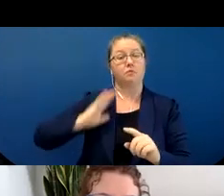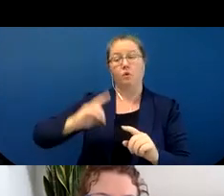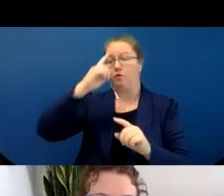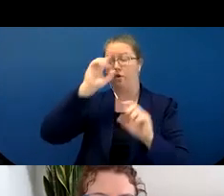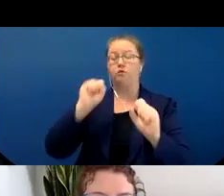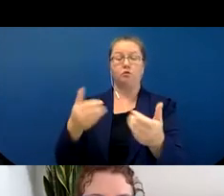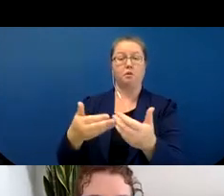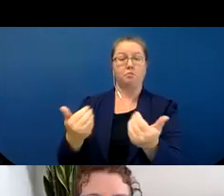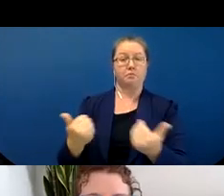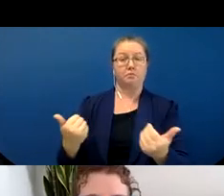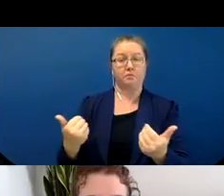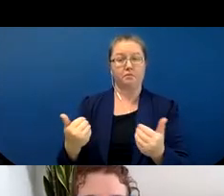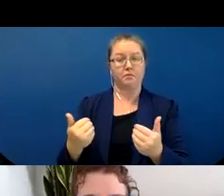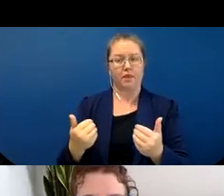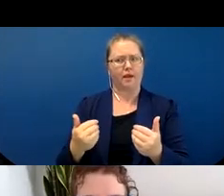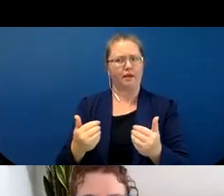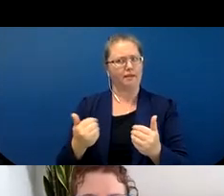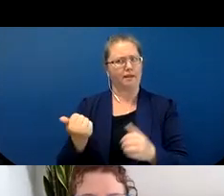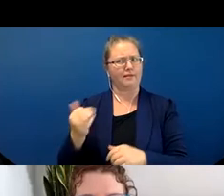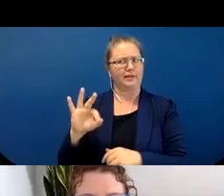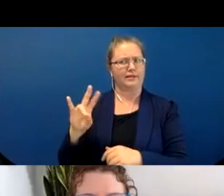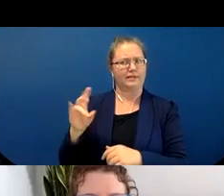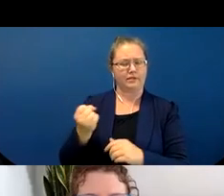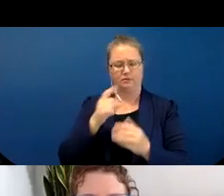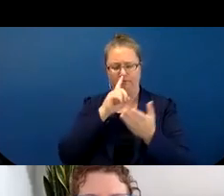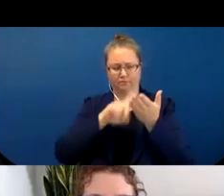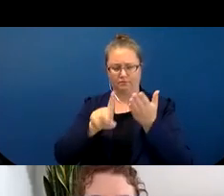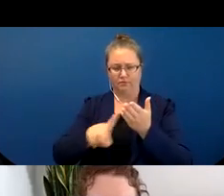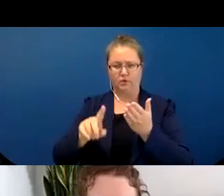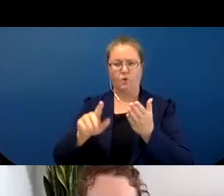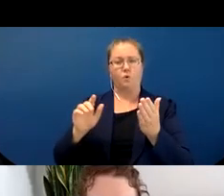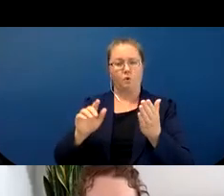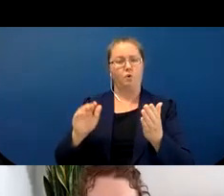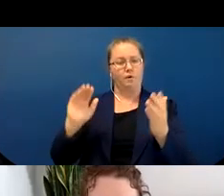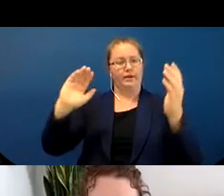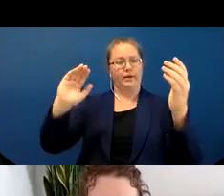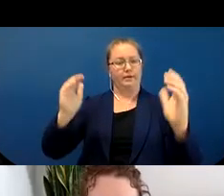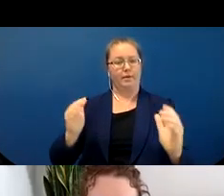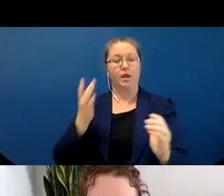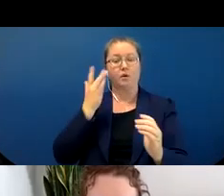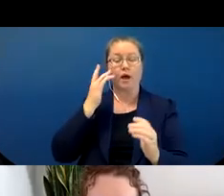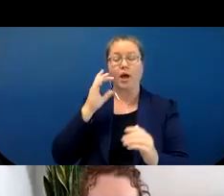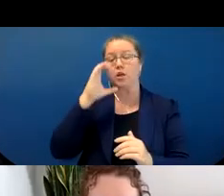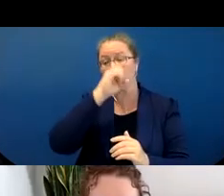started to compare these predicate classifiers to Navajo based on this false assumption.